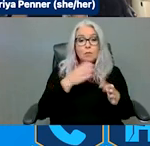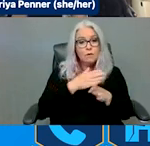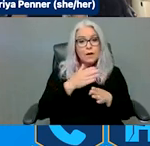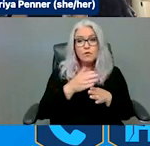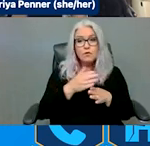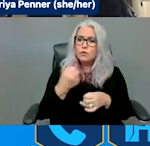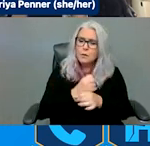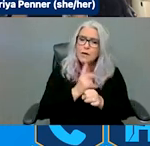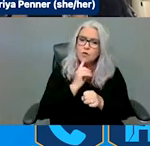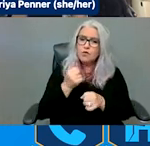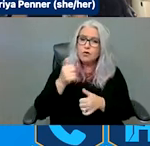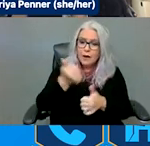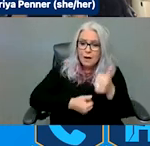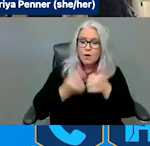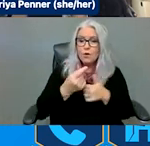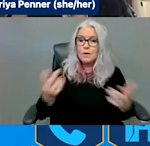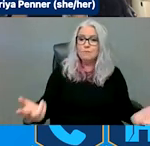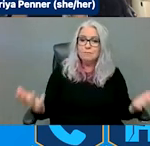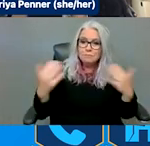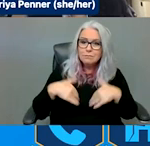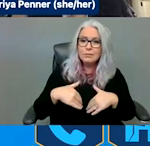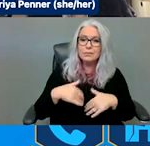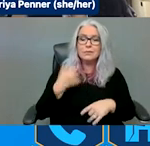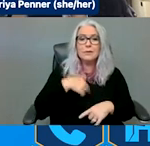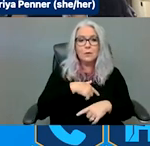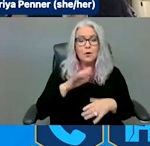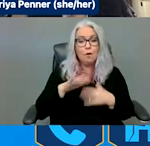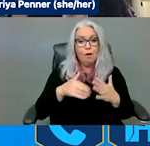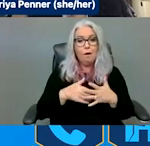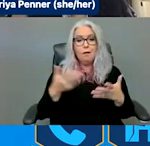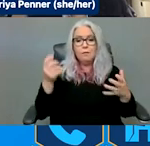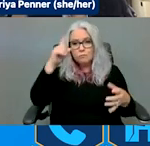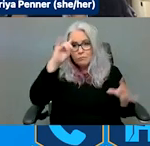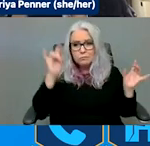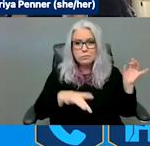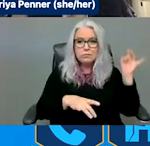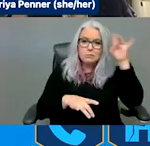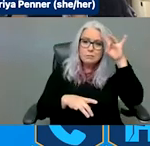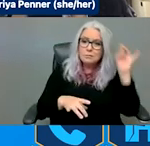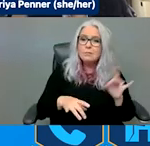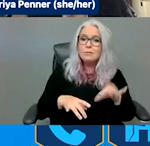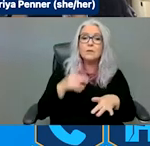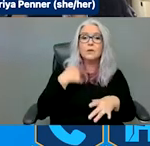the table; that we're all talking to each other; identifying those systemic barriers; and identifying the